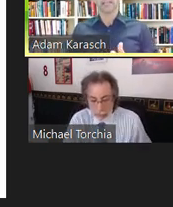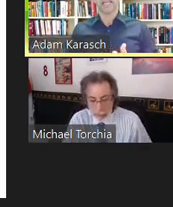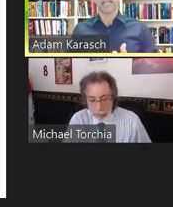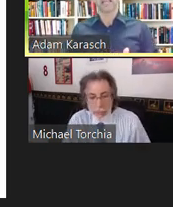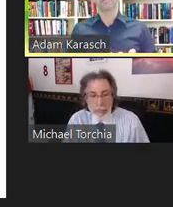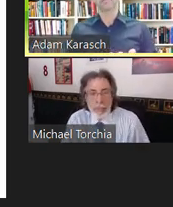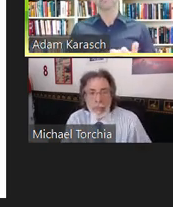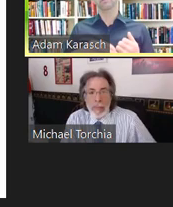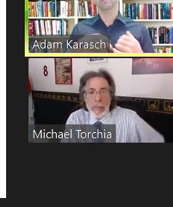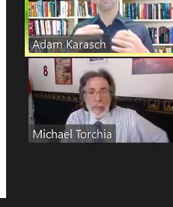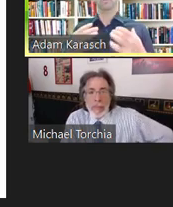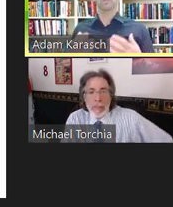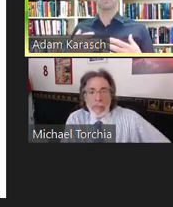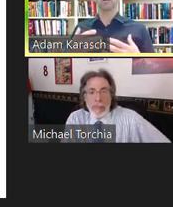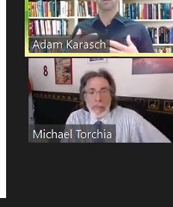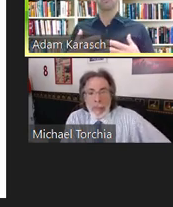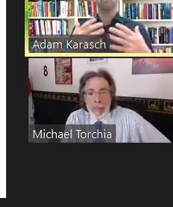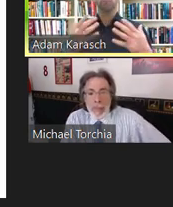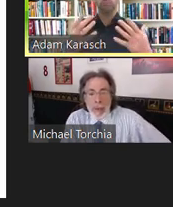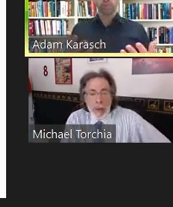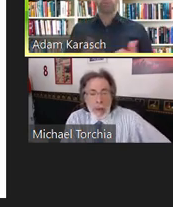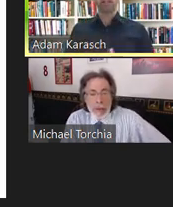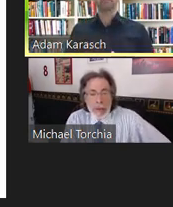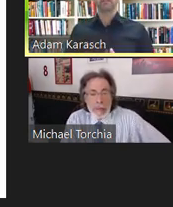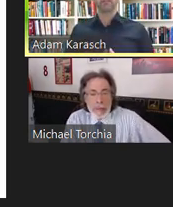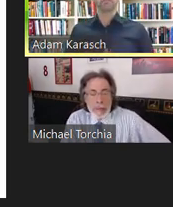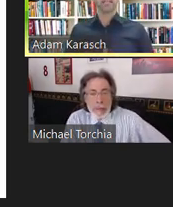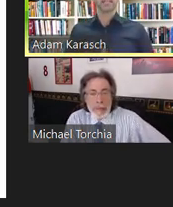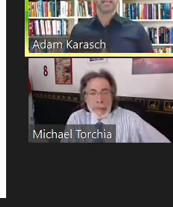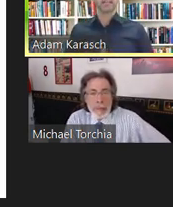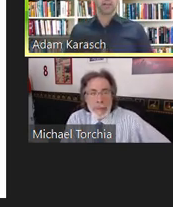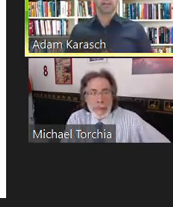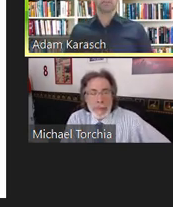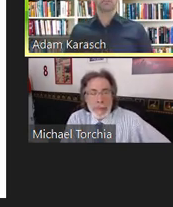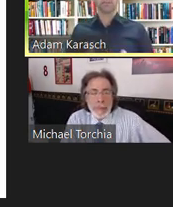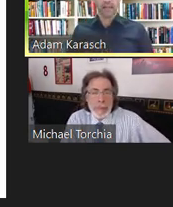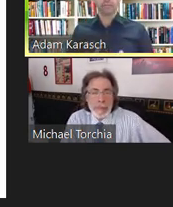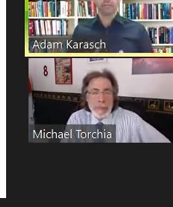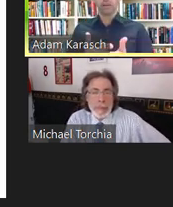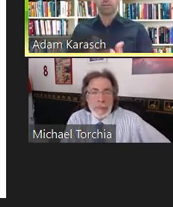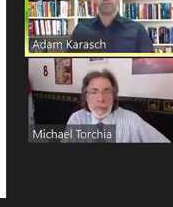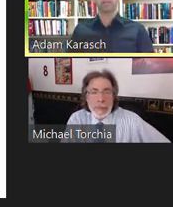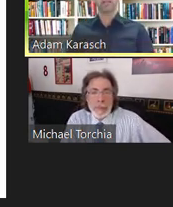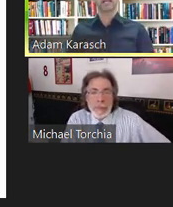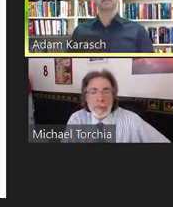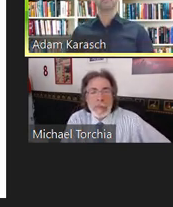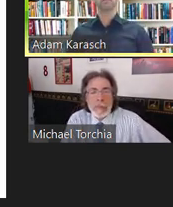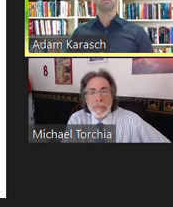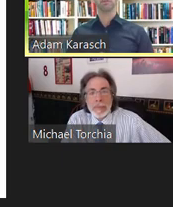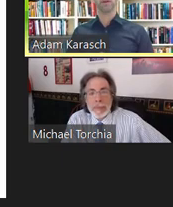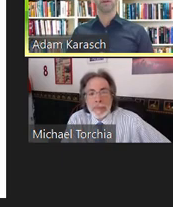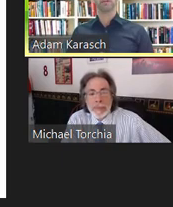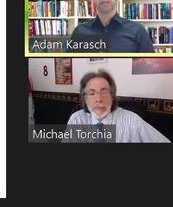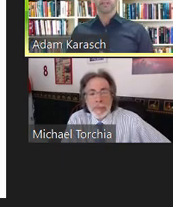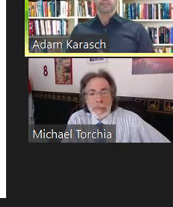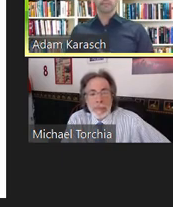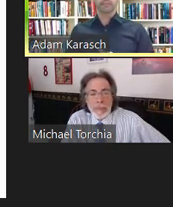and the series focuses on the relevance of ADA law for the Deaf, the hard of hearing, and the visually impaired.